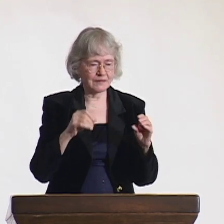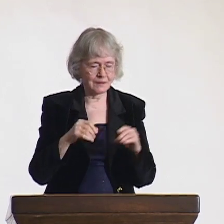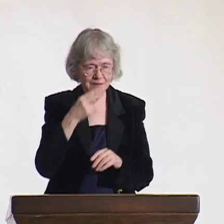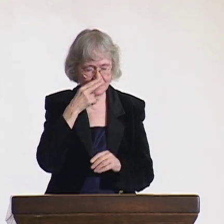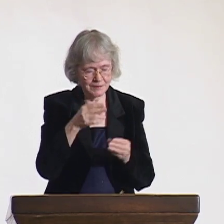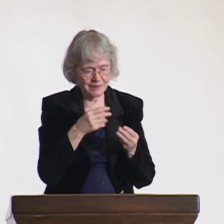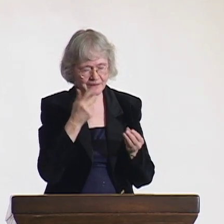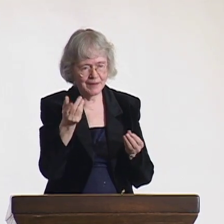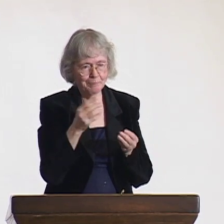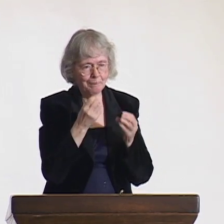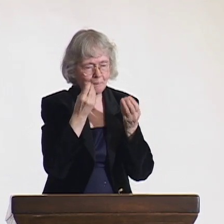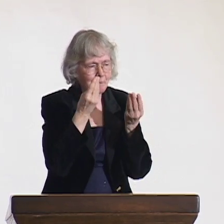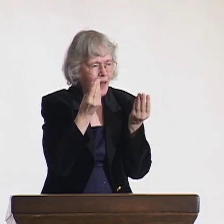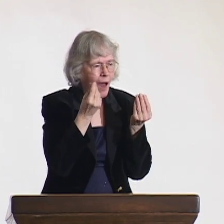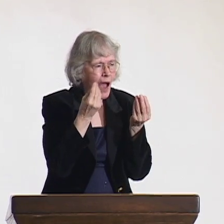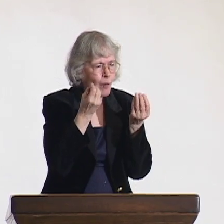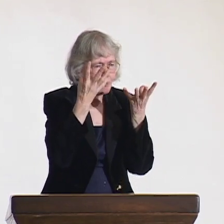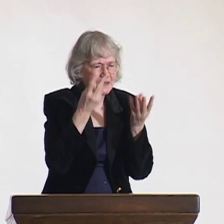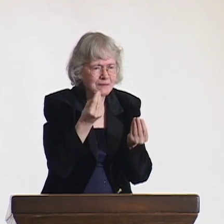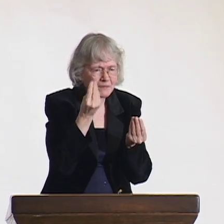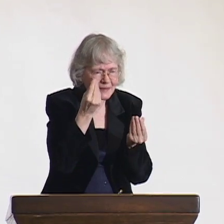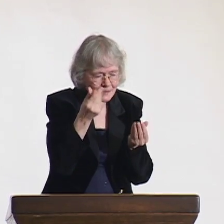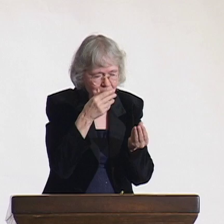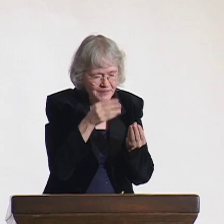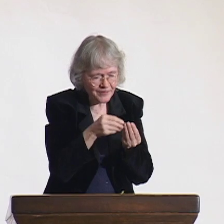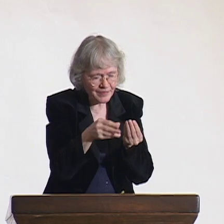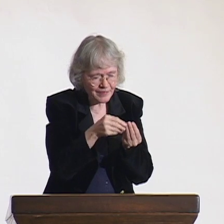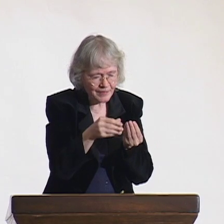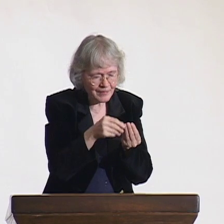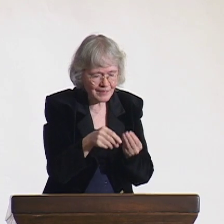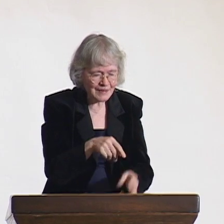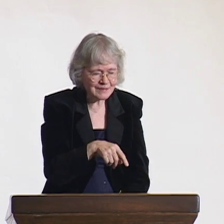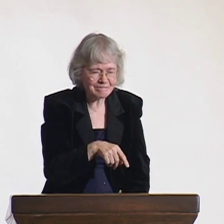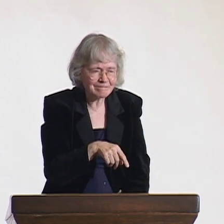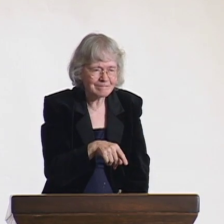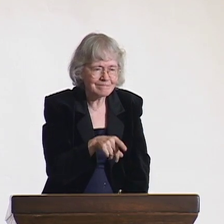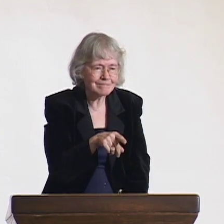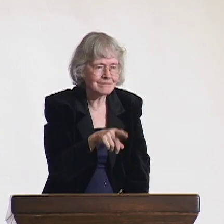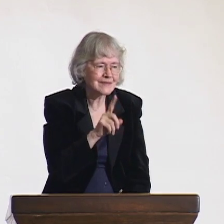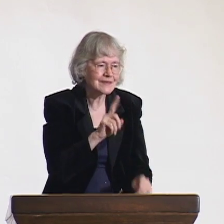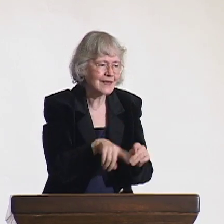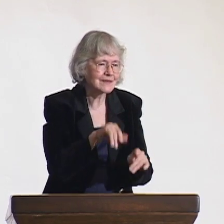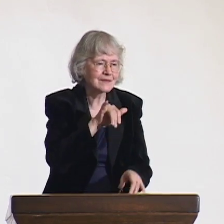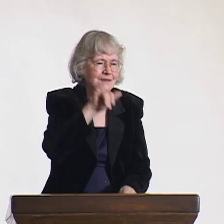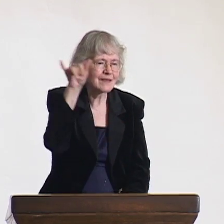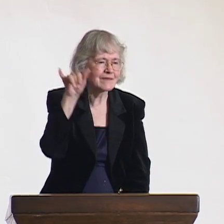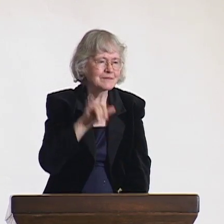but realized at that time that he didn't have enough money for a plane ticket, and so instead,